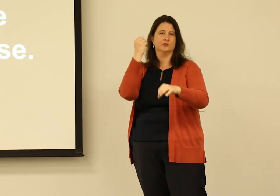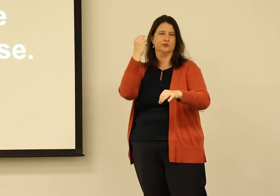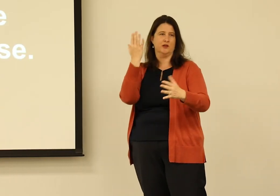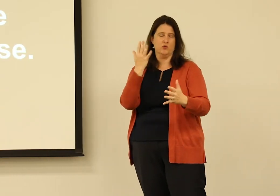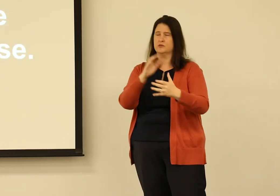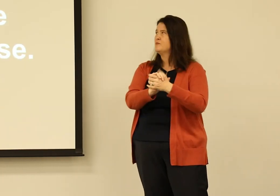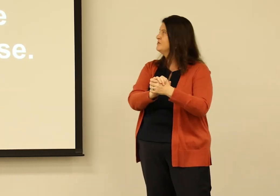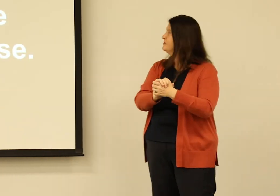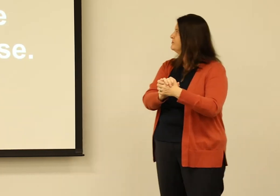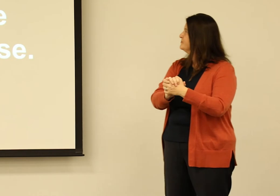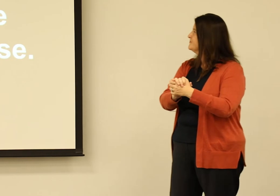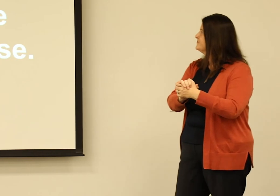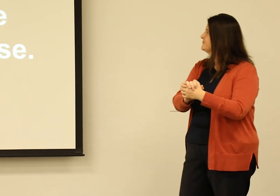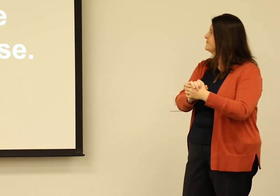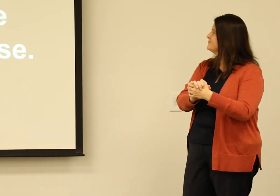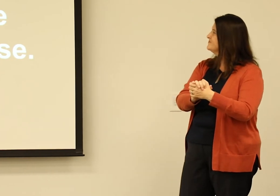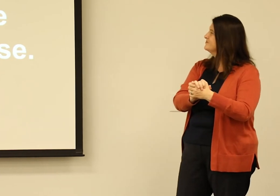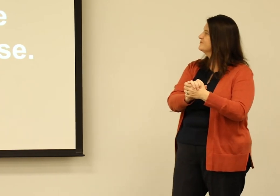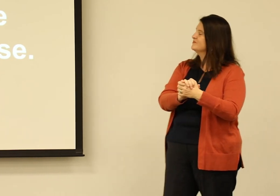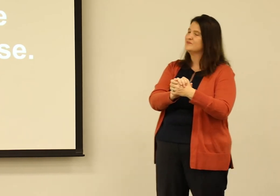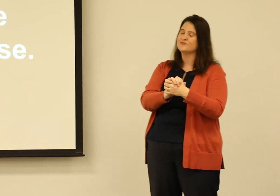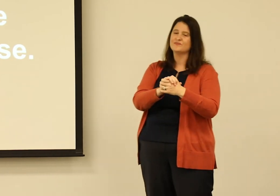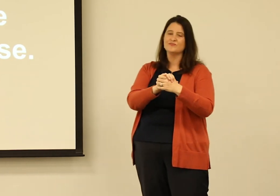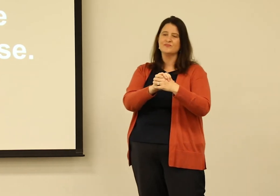But one thing that's recently become very important for us to understand